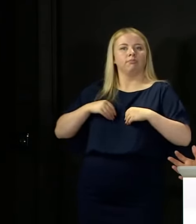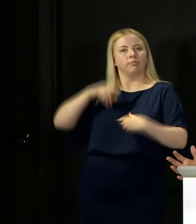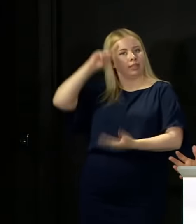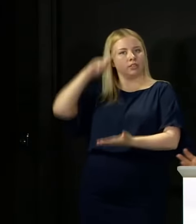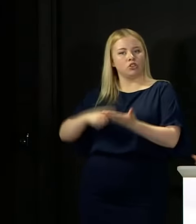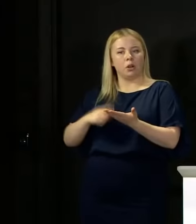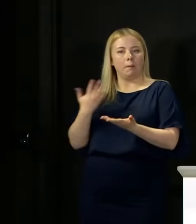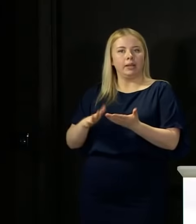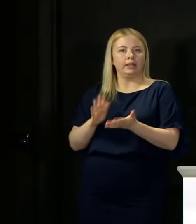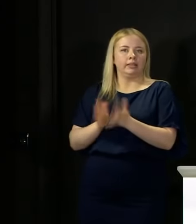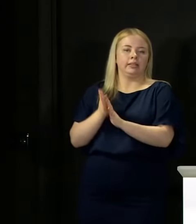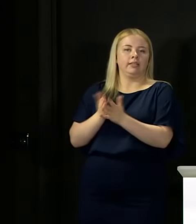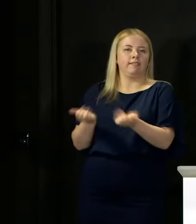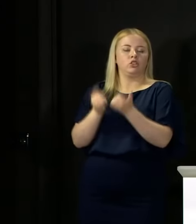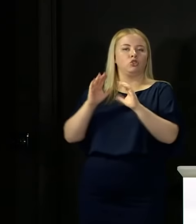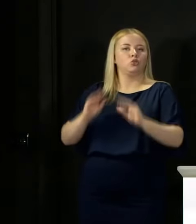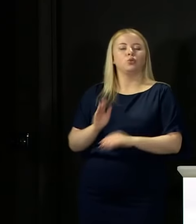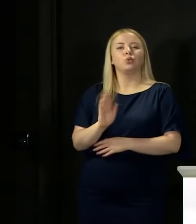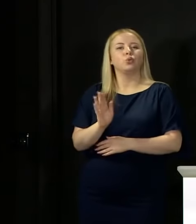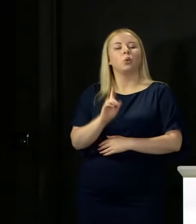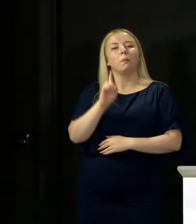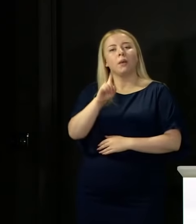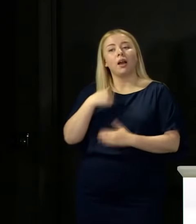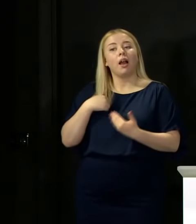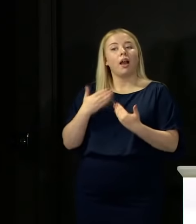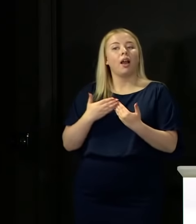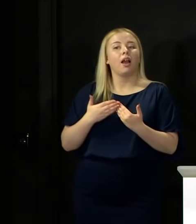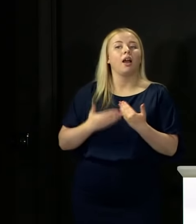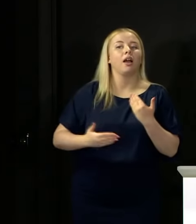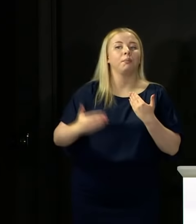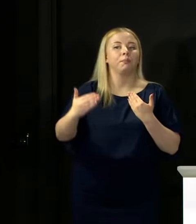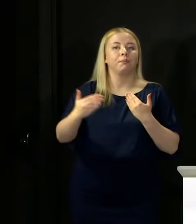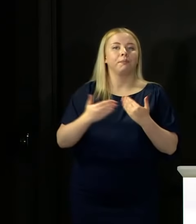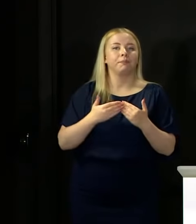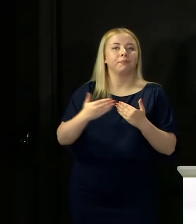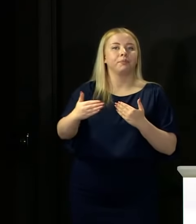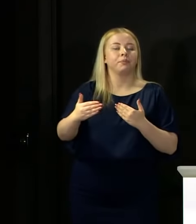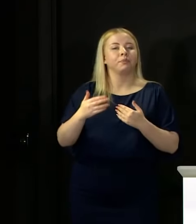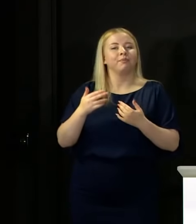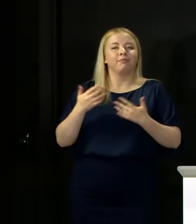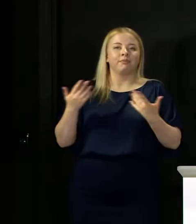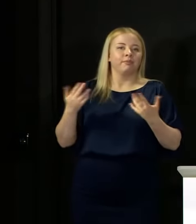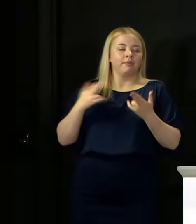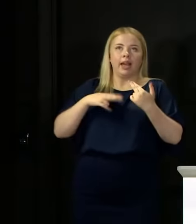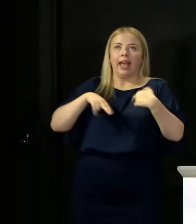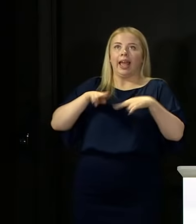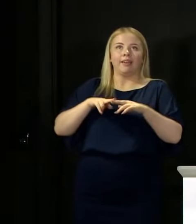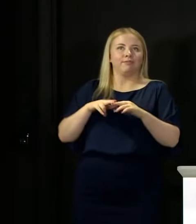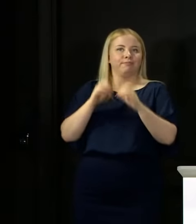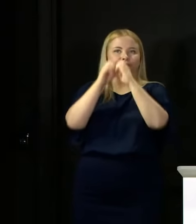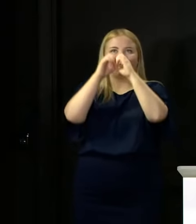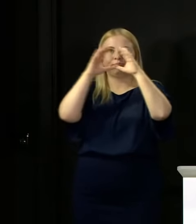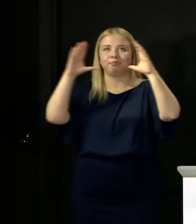But over the next period, hypothetically, whether it's in Aberdeen or any other part